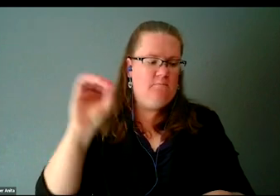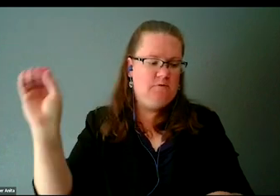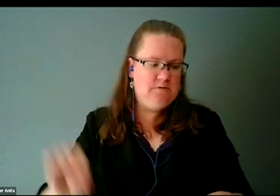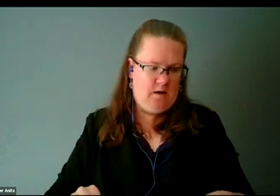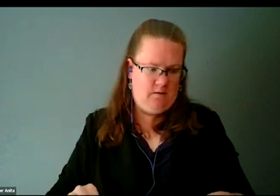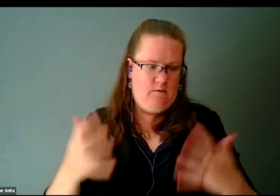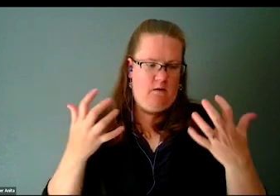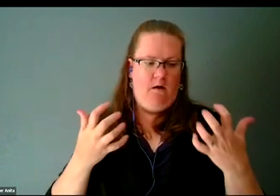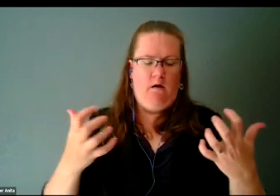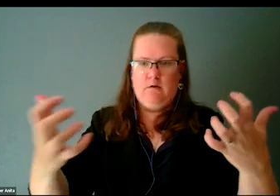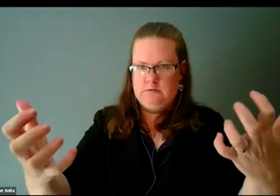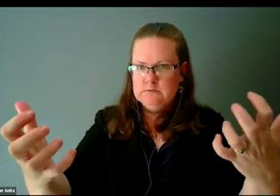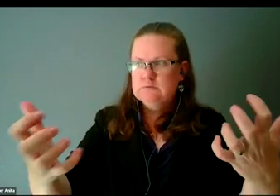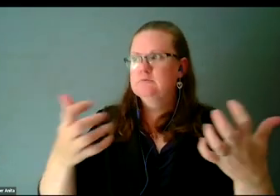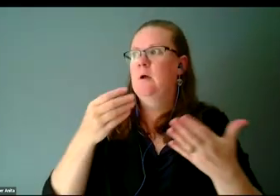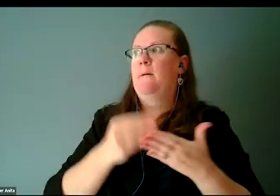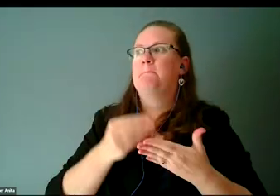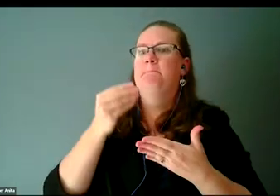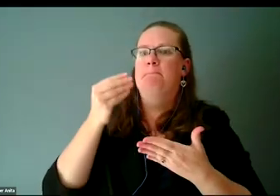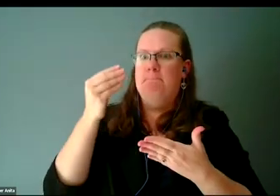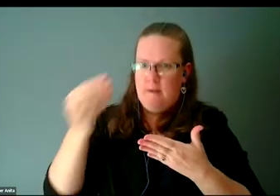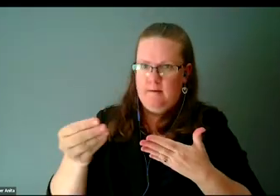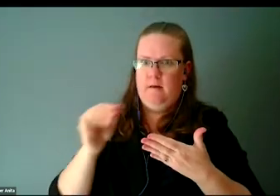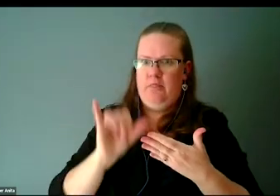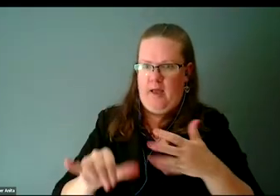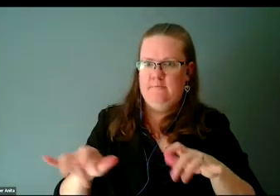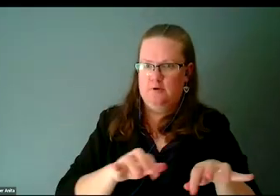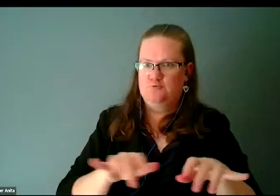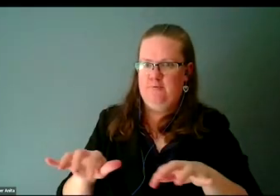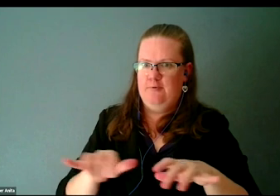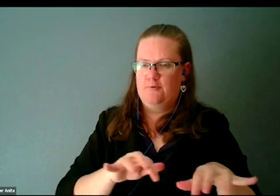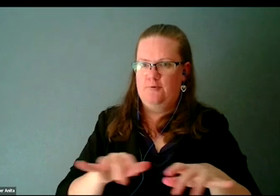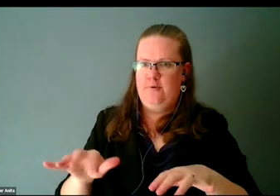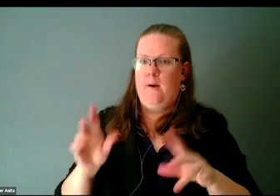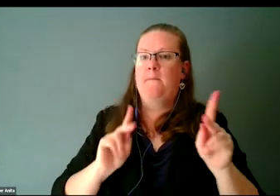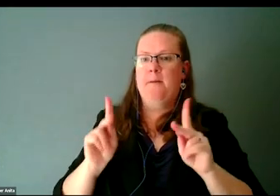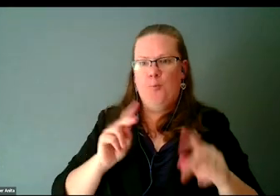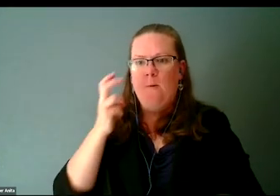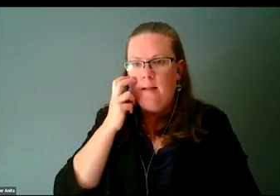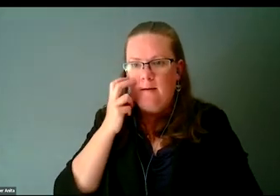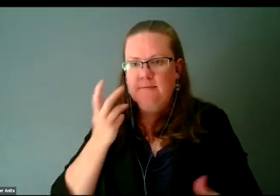their consumer base, buying this controller were people that were blind and low vision.